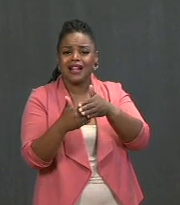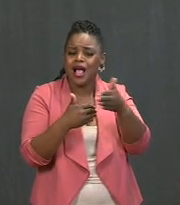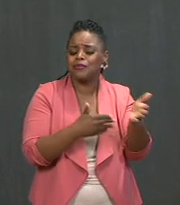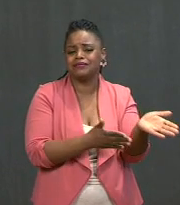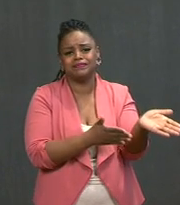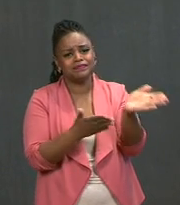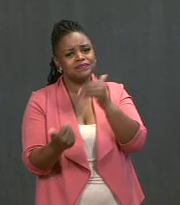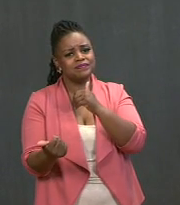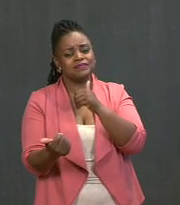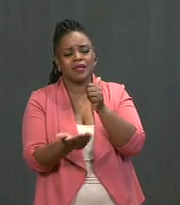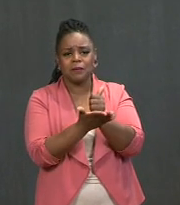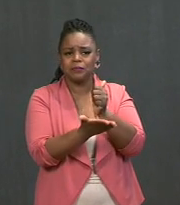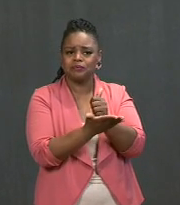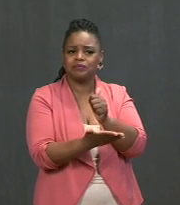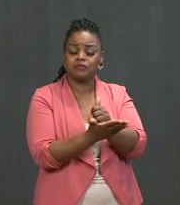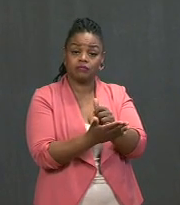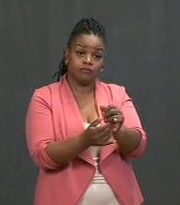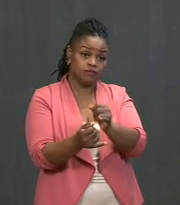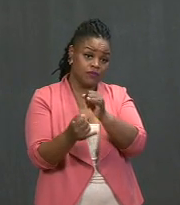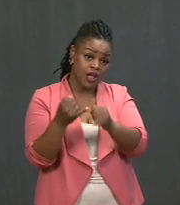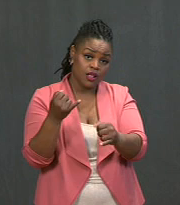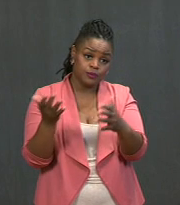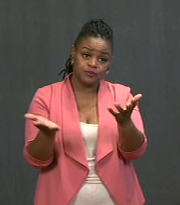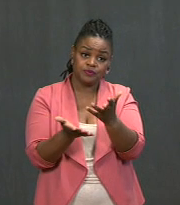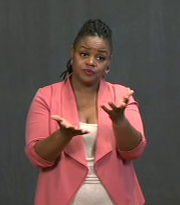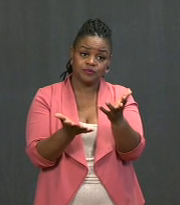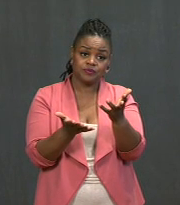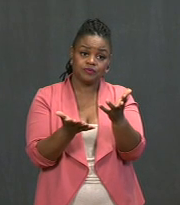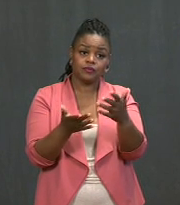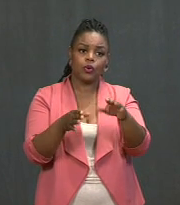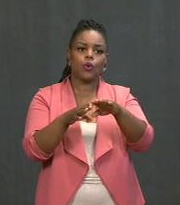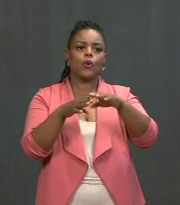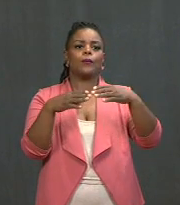And finally, even after we open up vaccinations to all adults